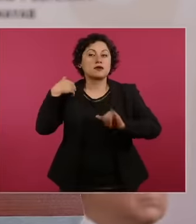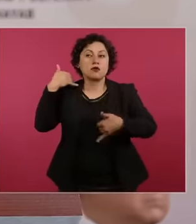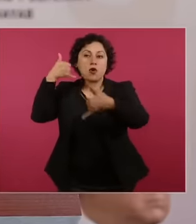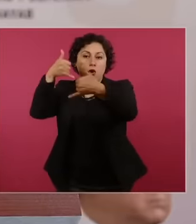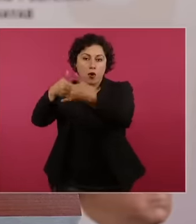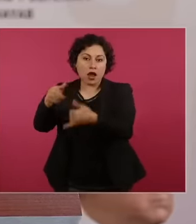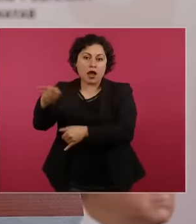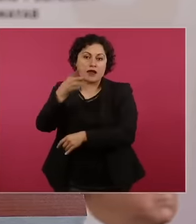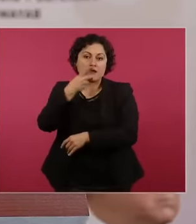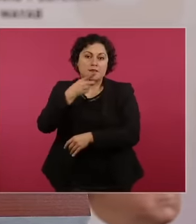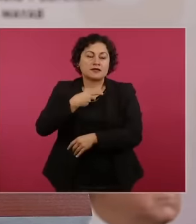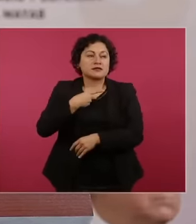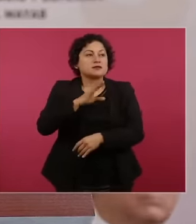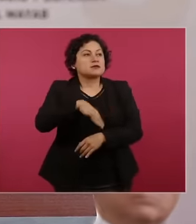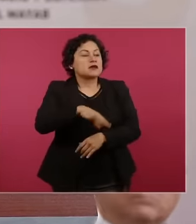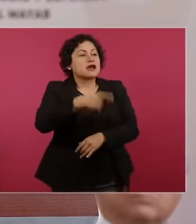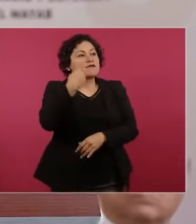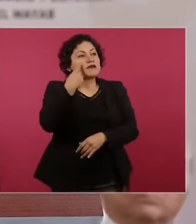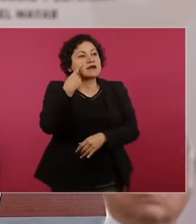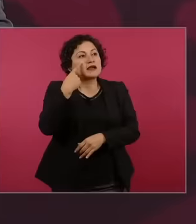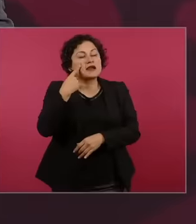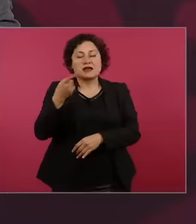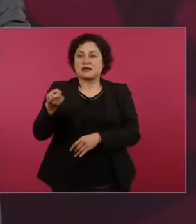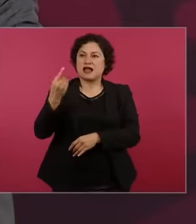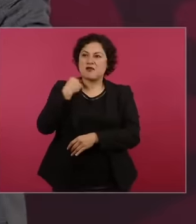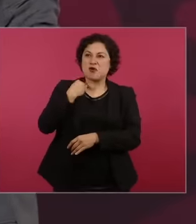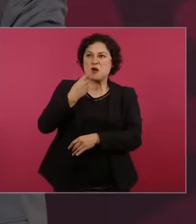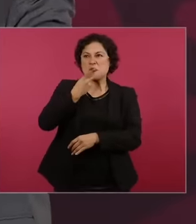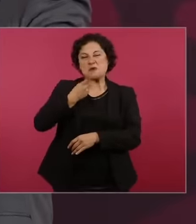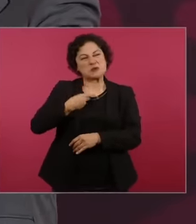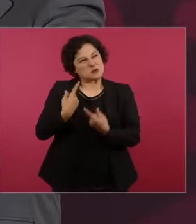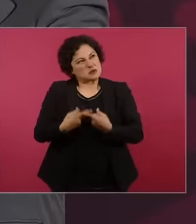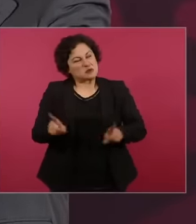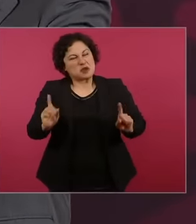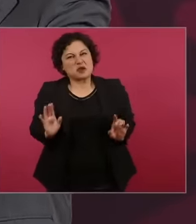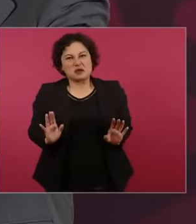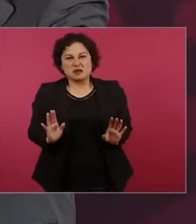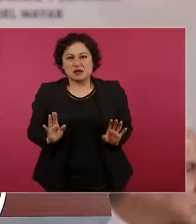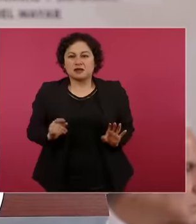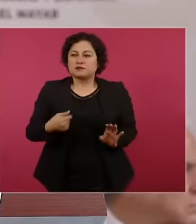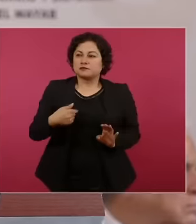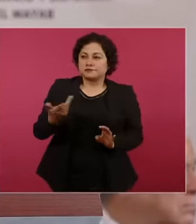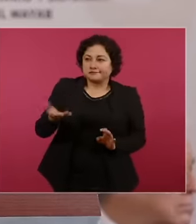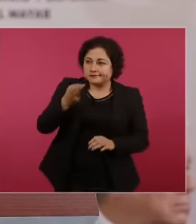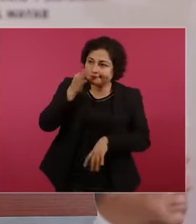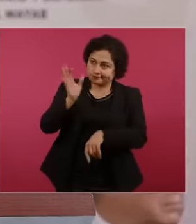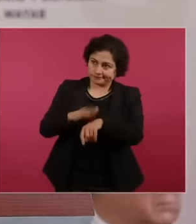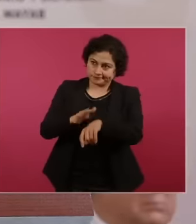prosecutors, are telling us something else, I tell you, then review your matter because they are